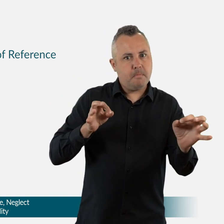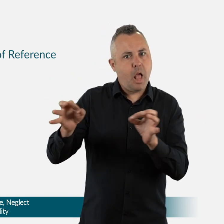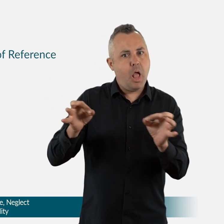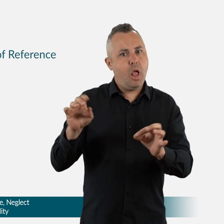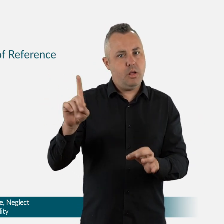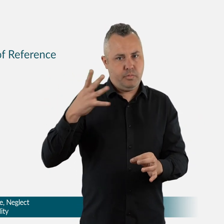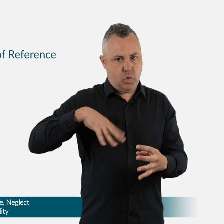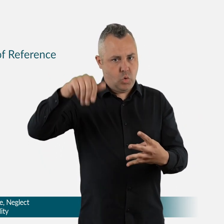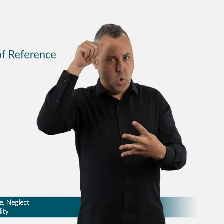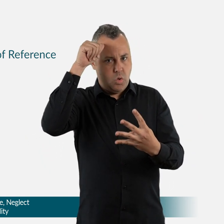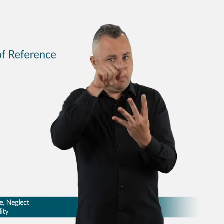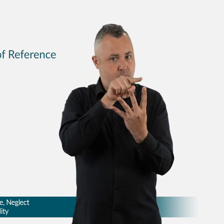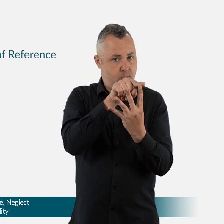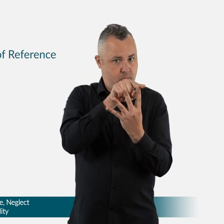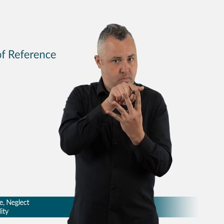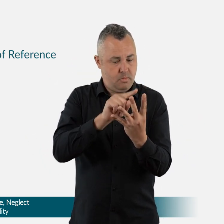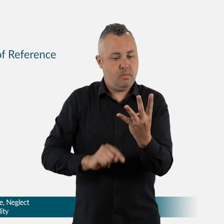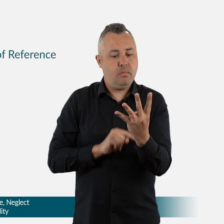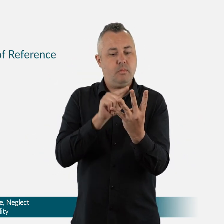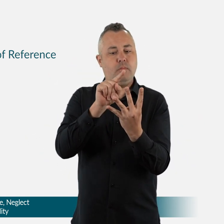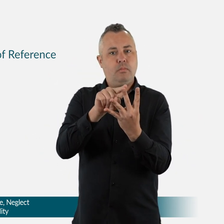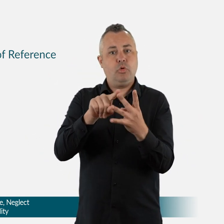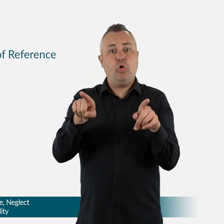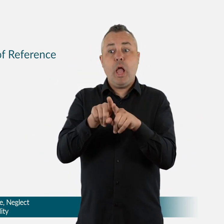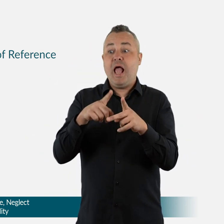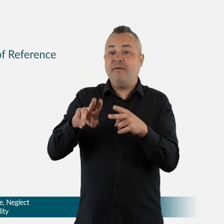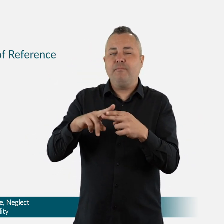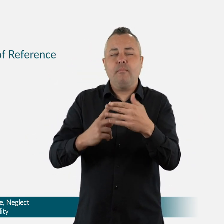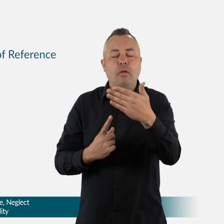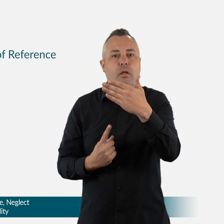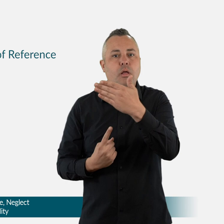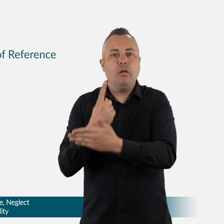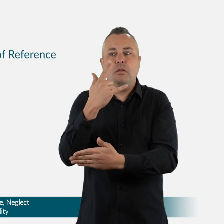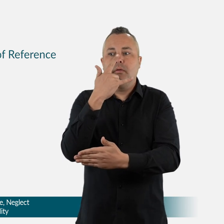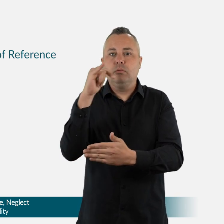• Ms Andrea Jane Mason OAM